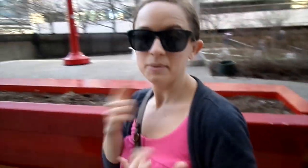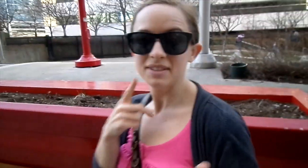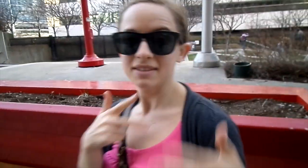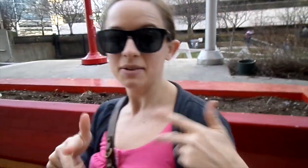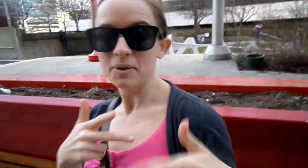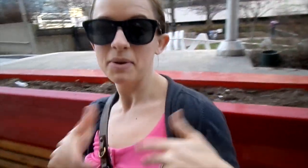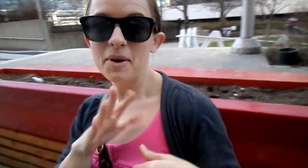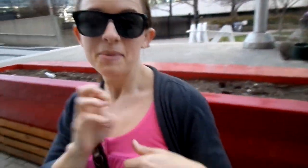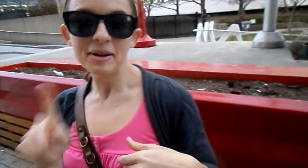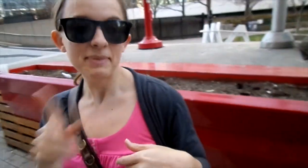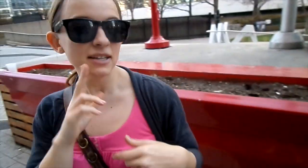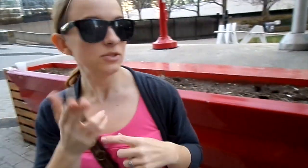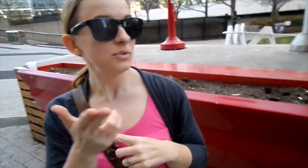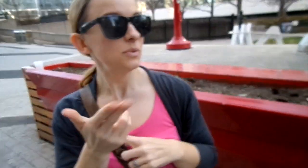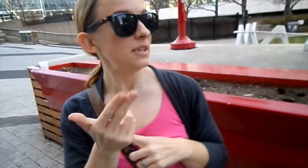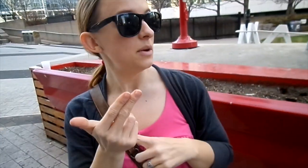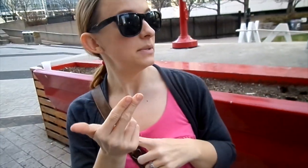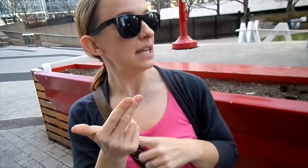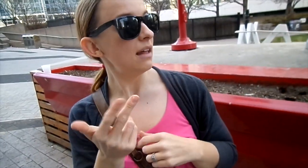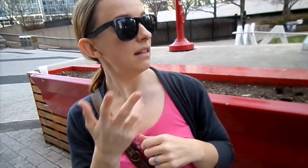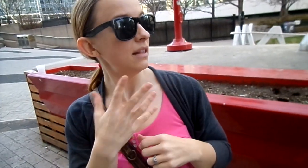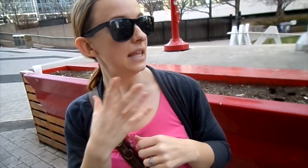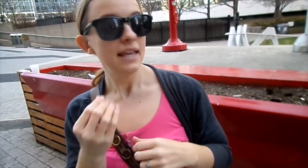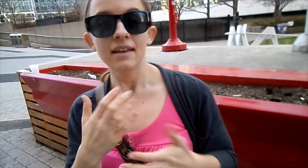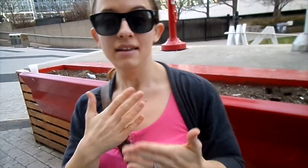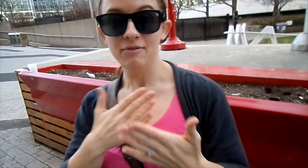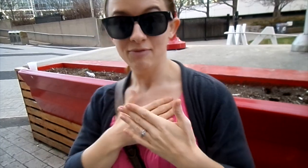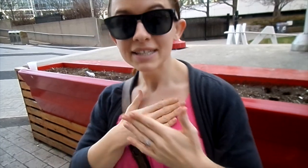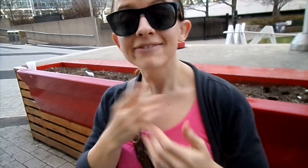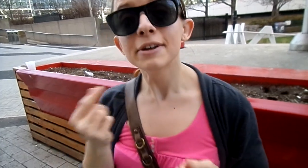and we're gonna walk back to the hotel and